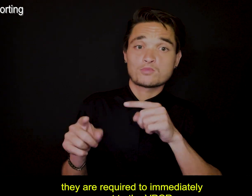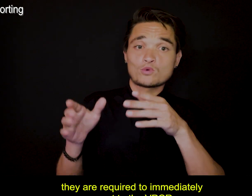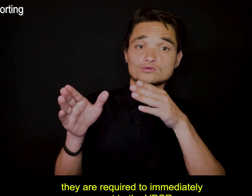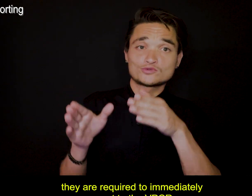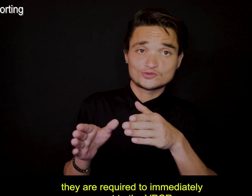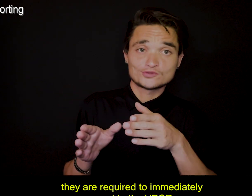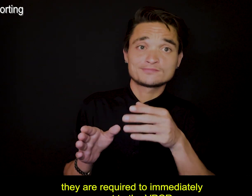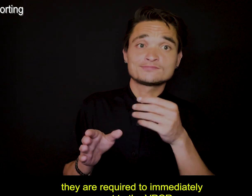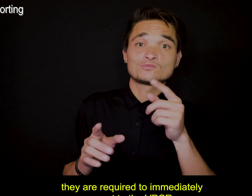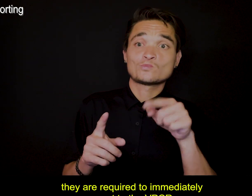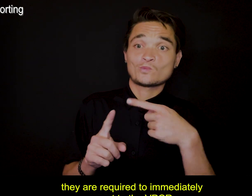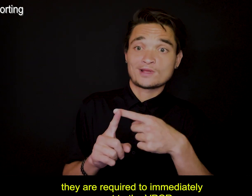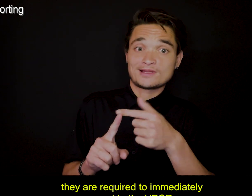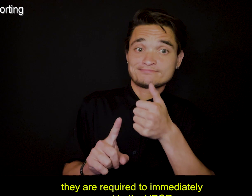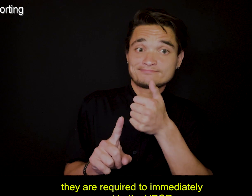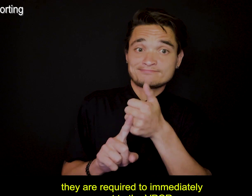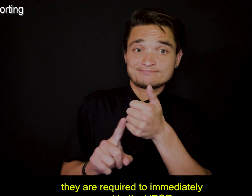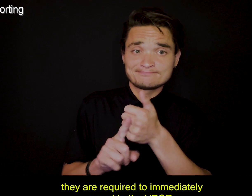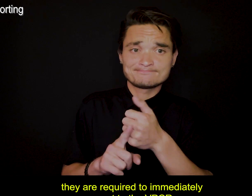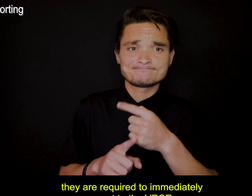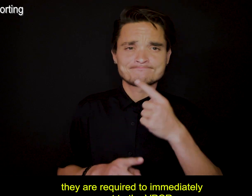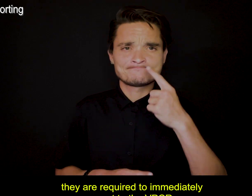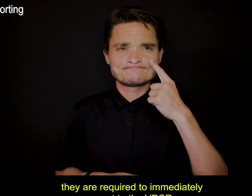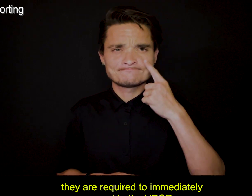they are required to immediately report to the VPCR.